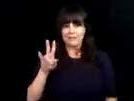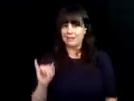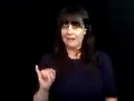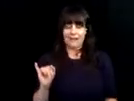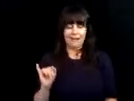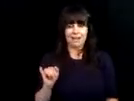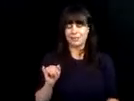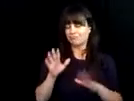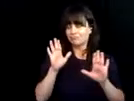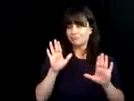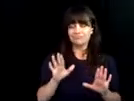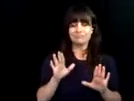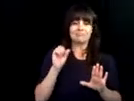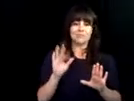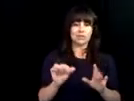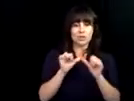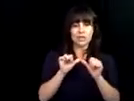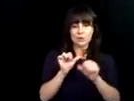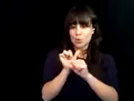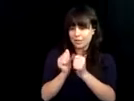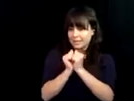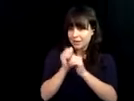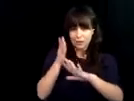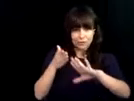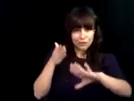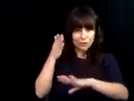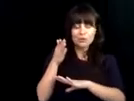a happy 100th birthday. I can say we wouldn't be